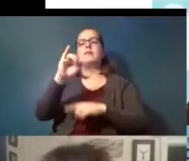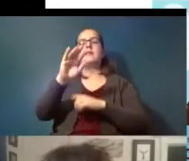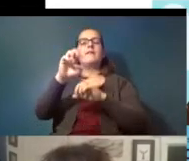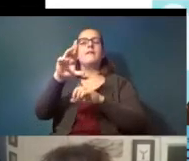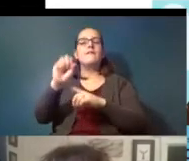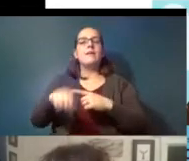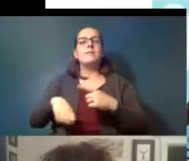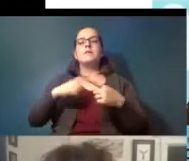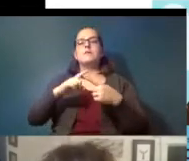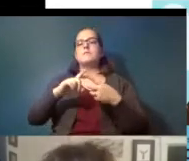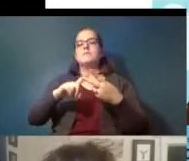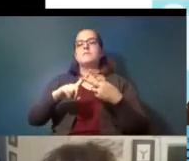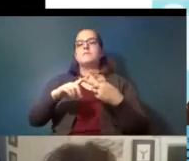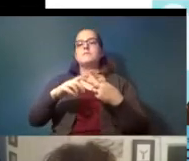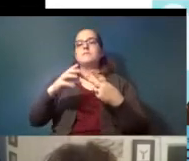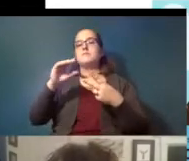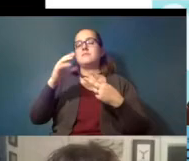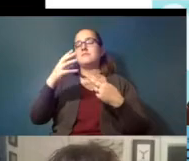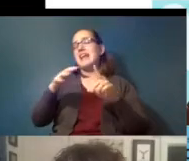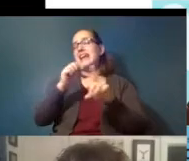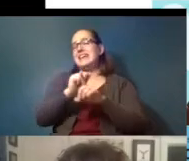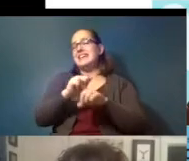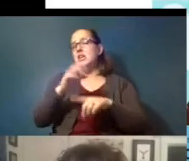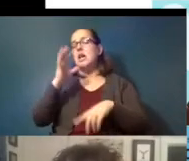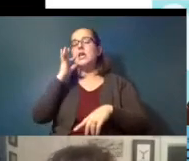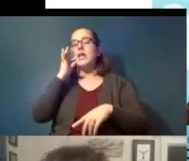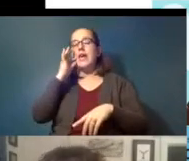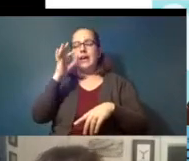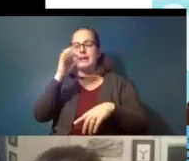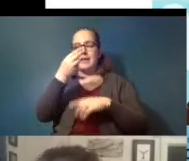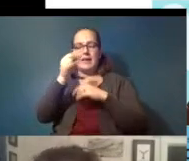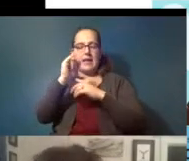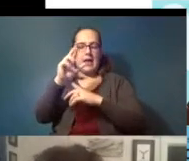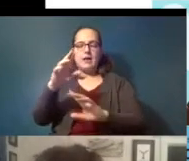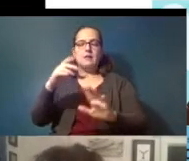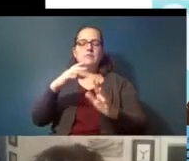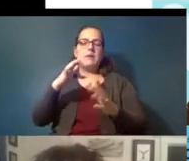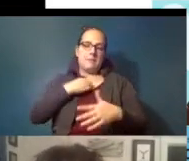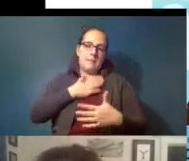in my case it also catches cat hair won't go into that but it grabs everything and you know